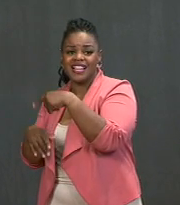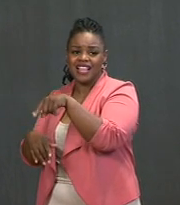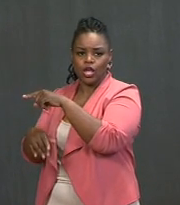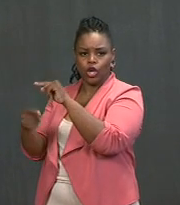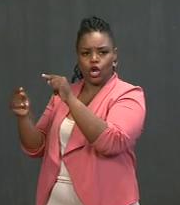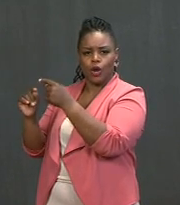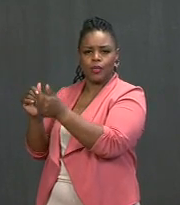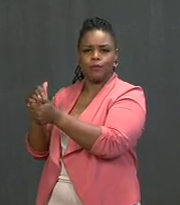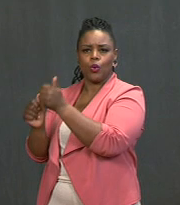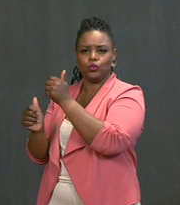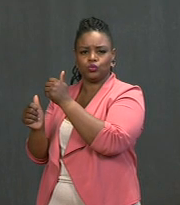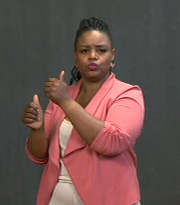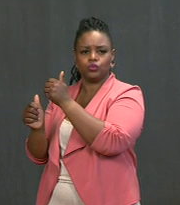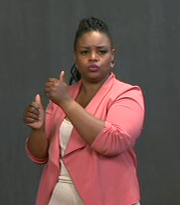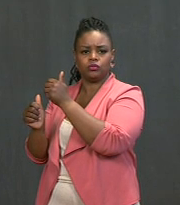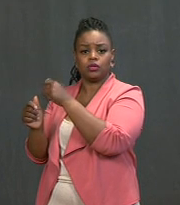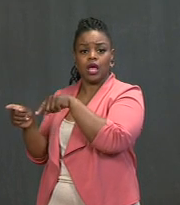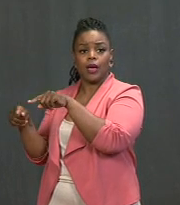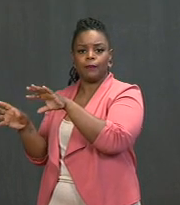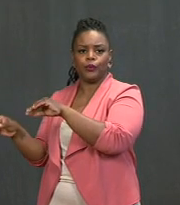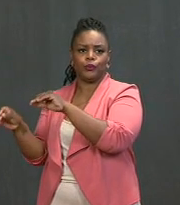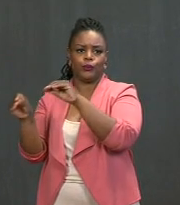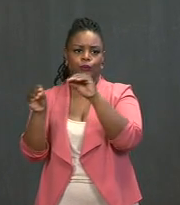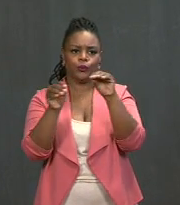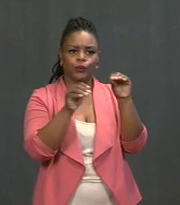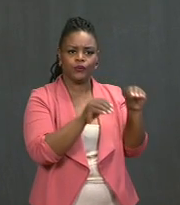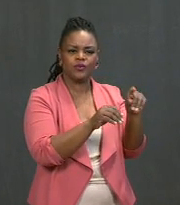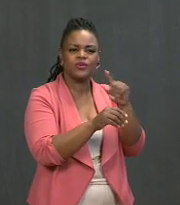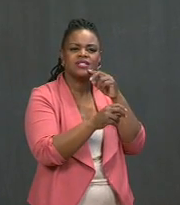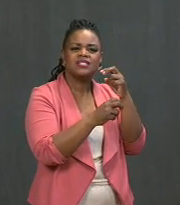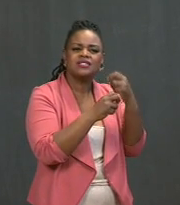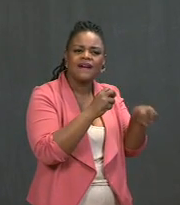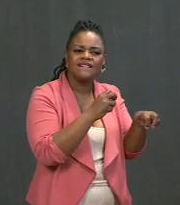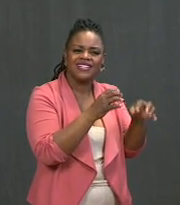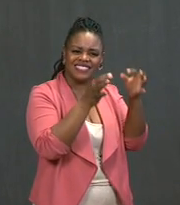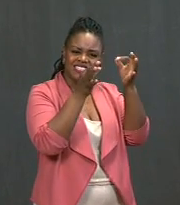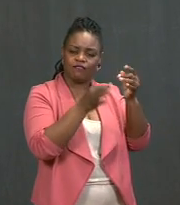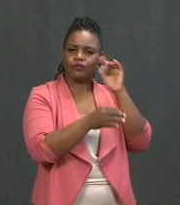I think it's a very tough decision for a corporation to make or a group to make,